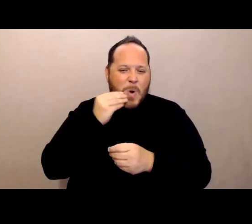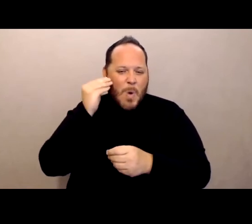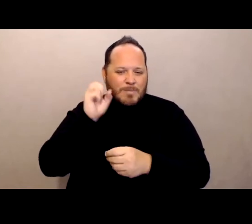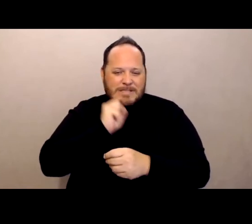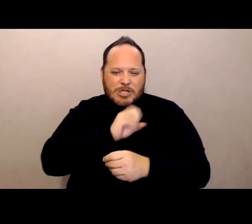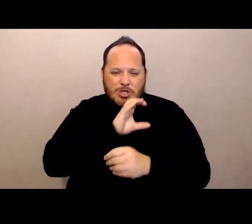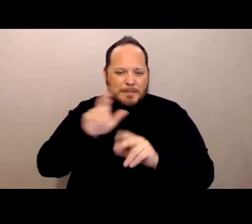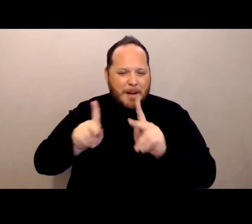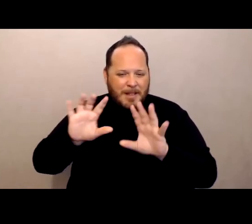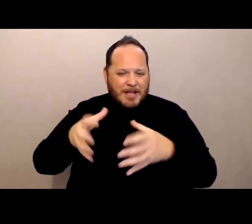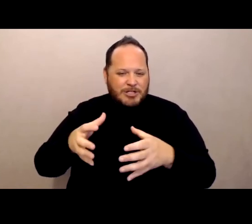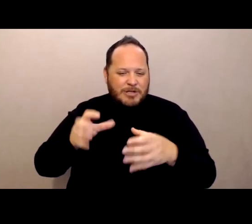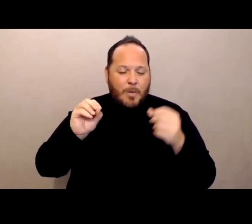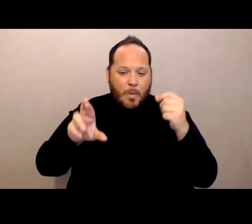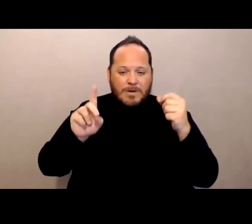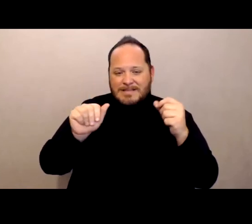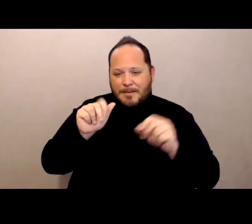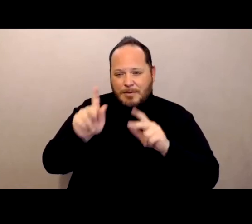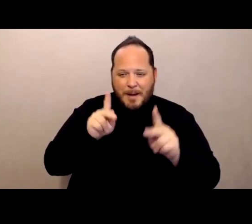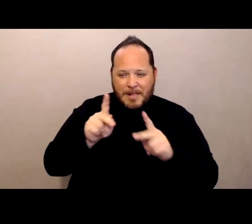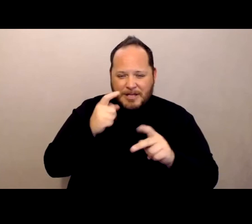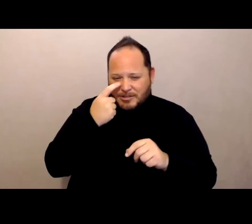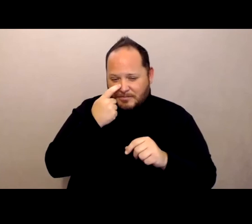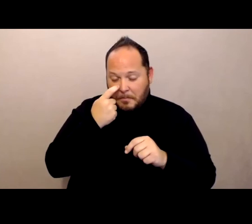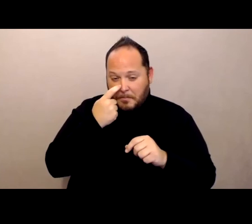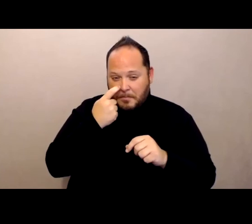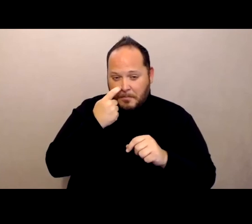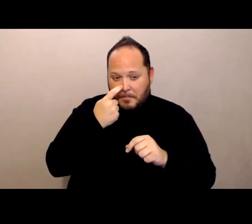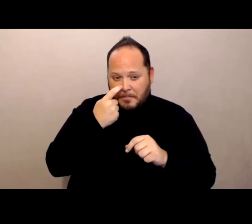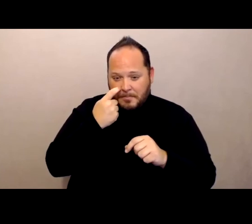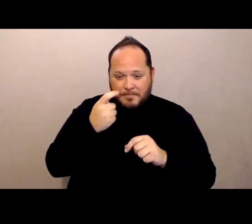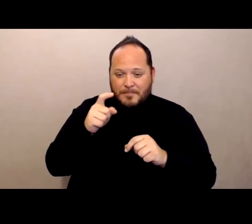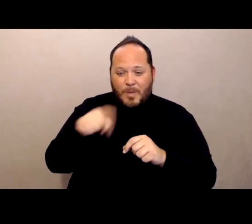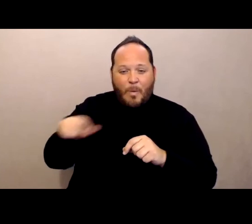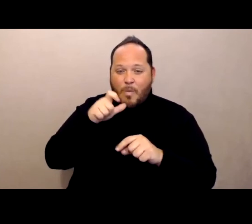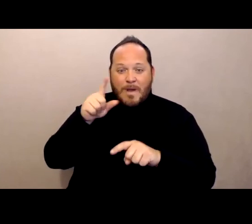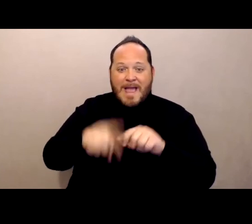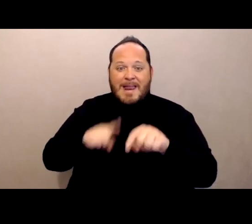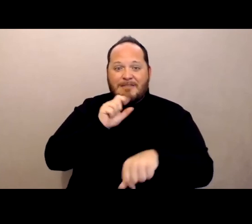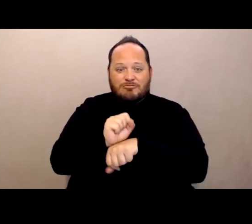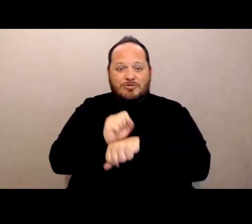or disabled population that's not able to actually make it to a pharmacy or to a doctor's office to get the vaccination.